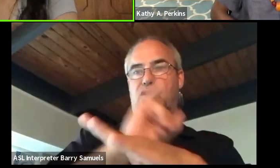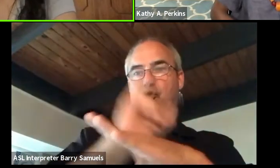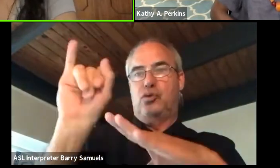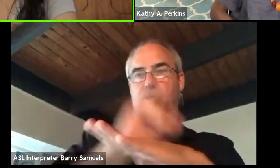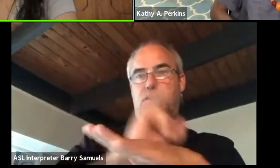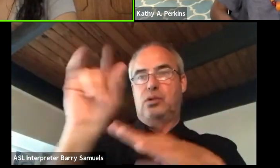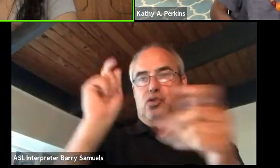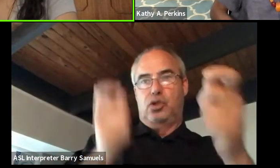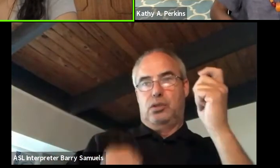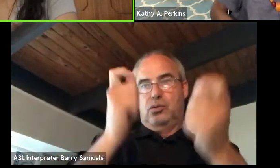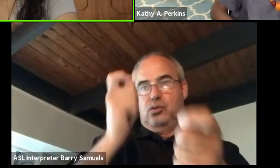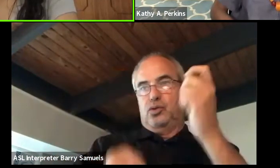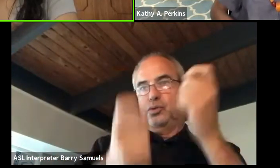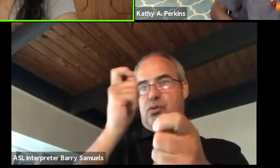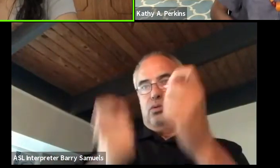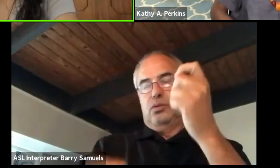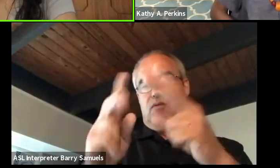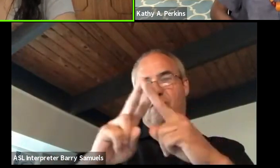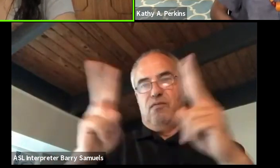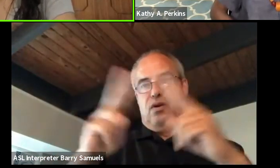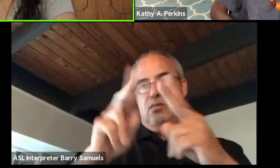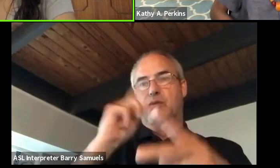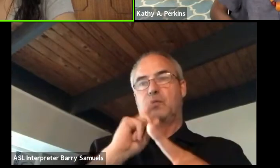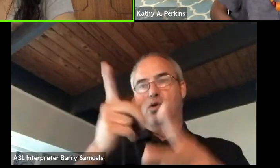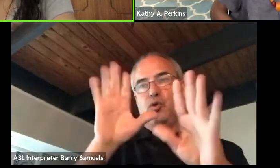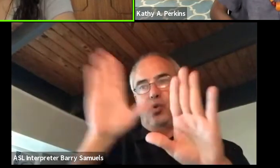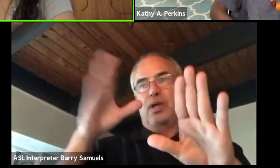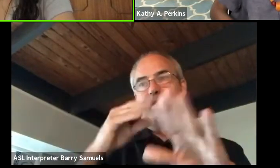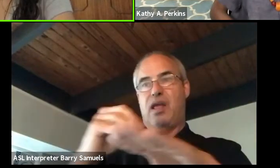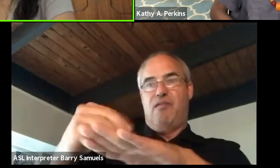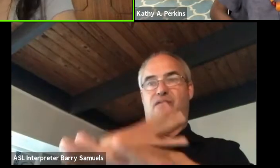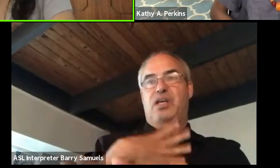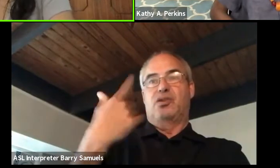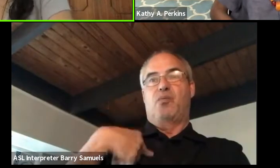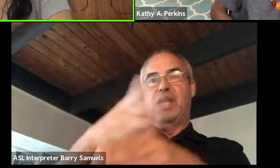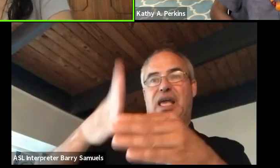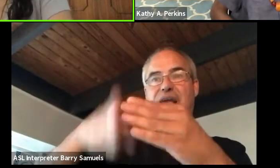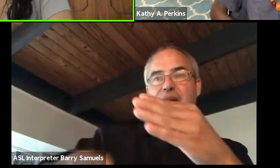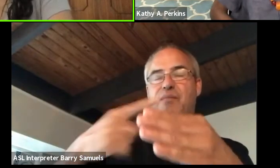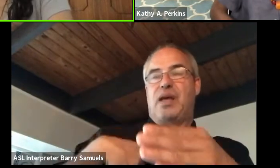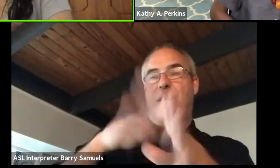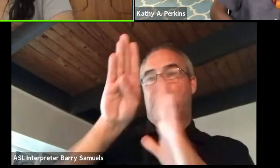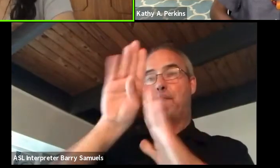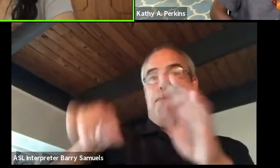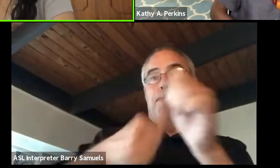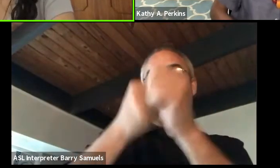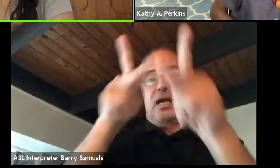So, that's a great piece of advice for us to end on in terms of have a backup plan, but there'll be afraid of, no.